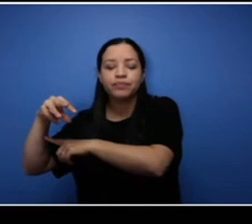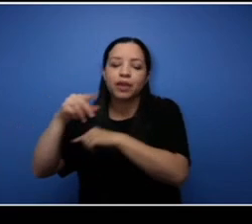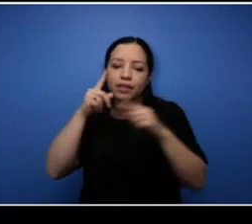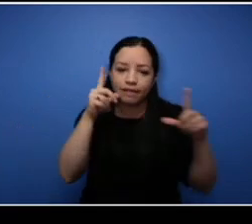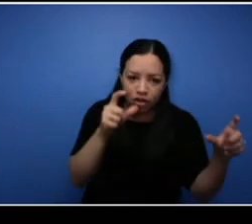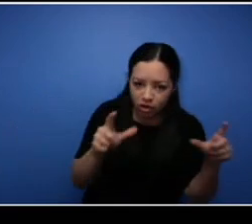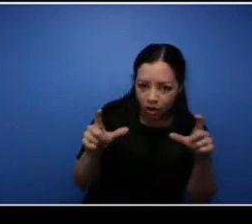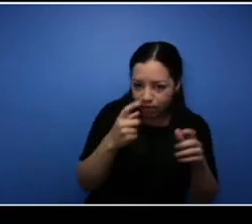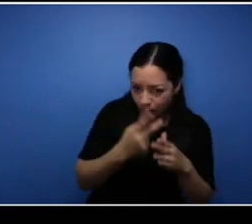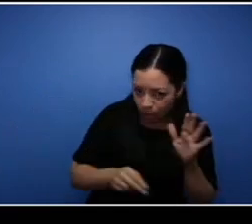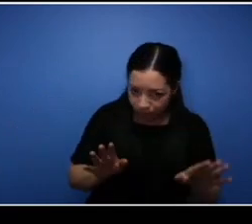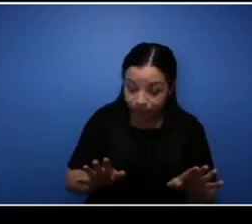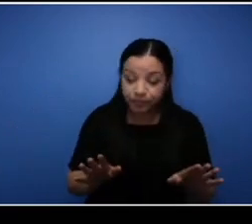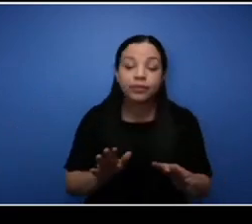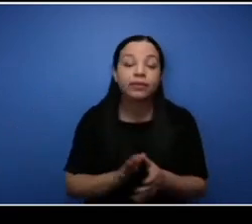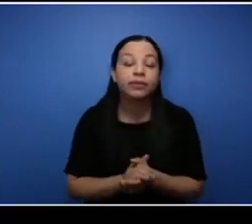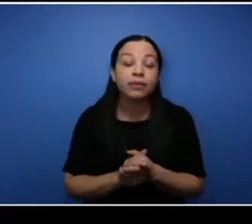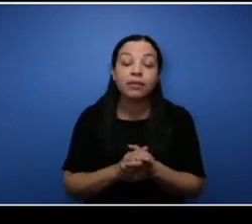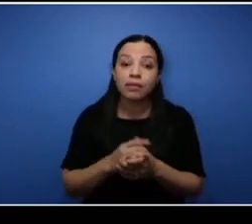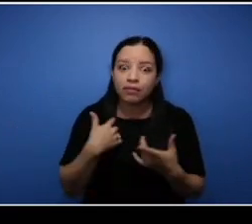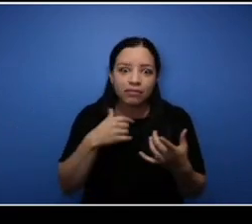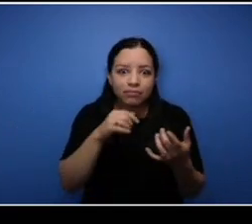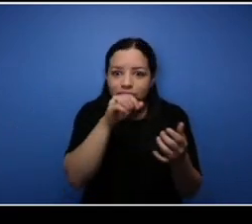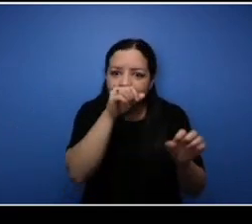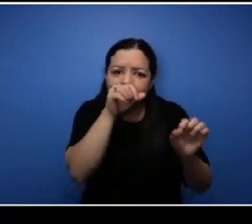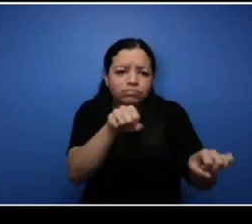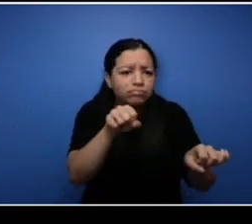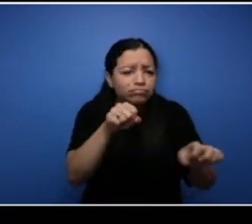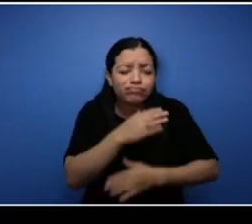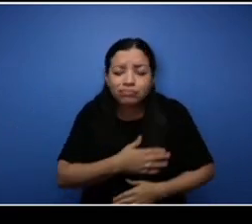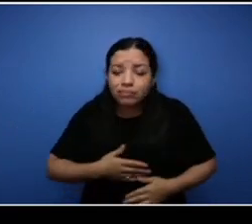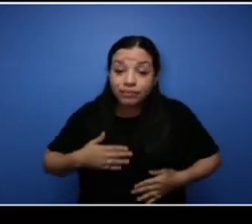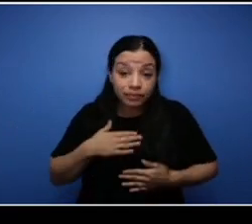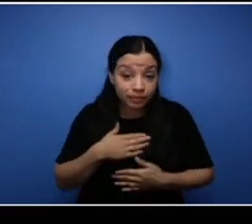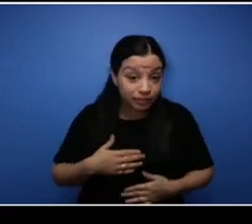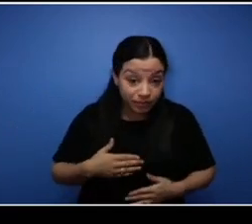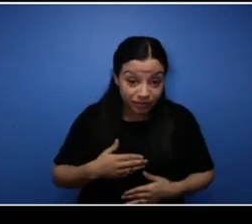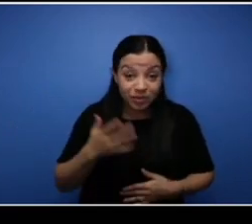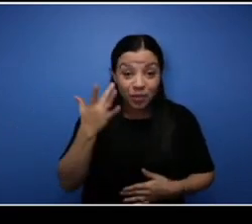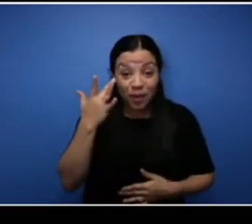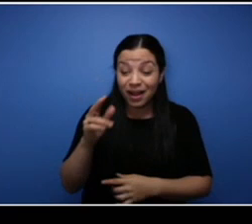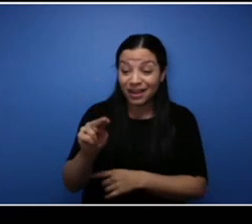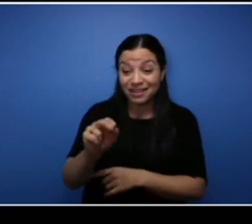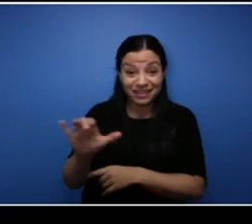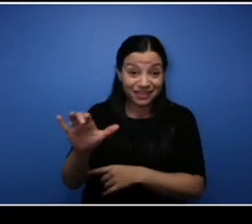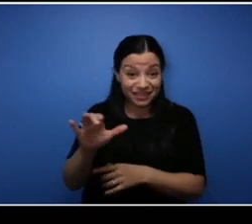all that I loved it so much because when I was going to NSCC, I hated videography but